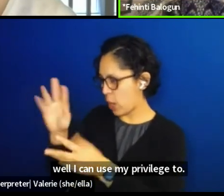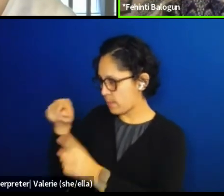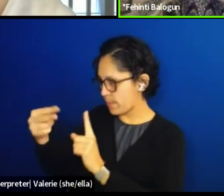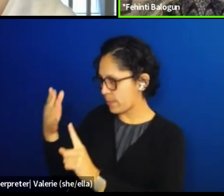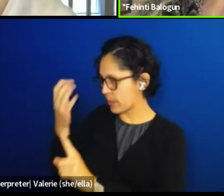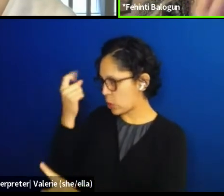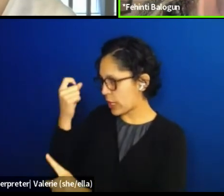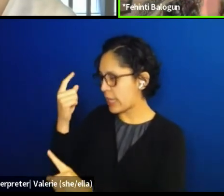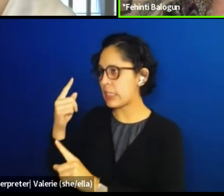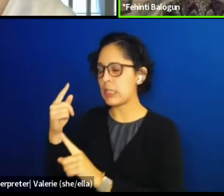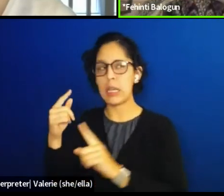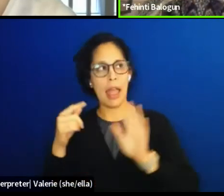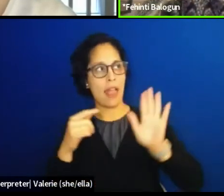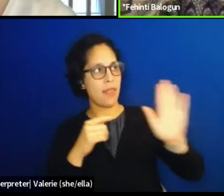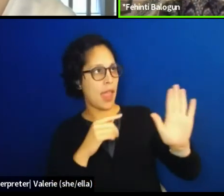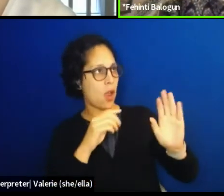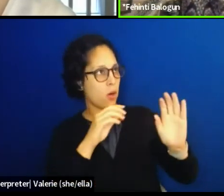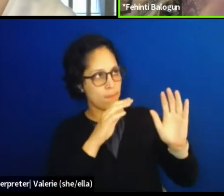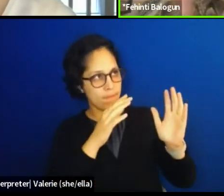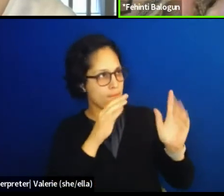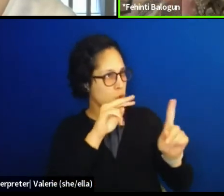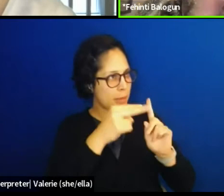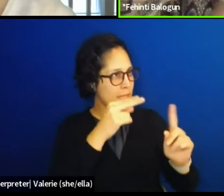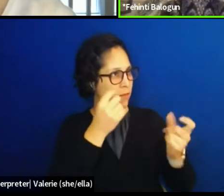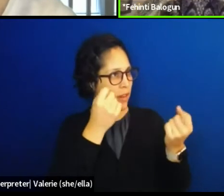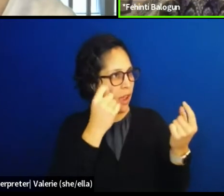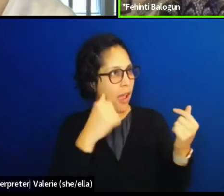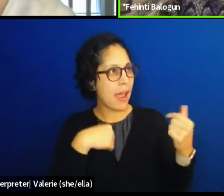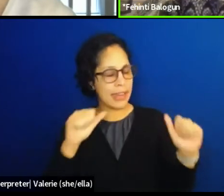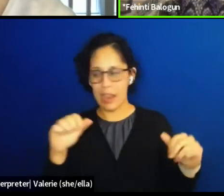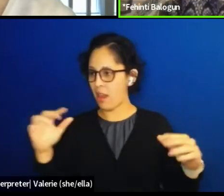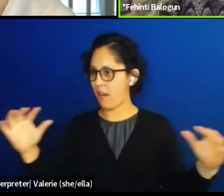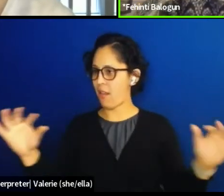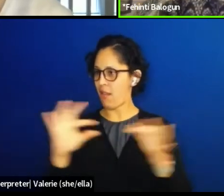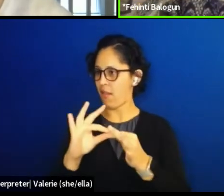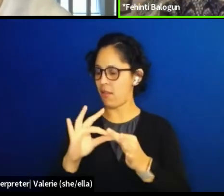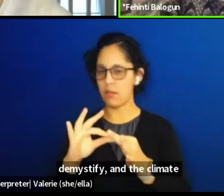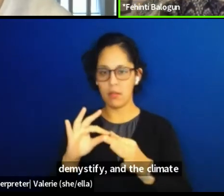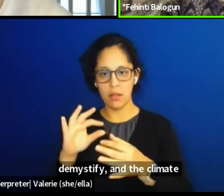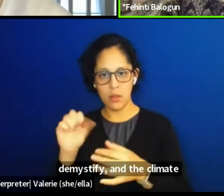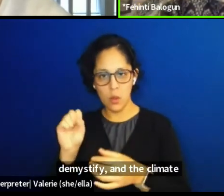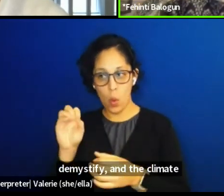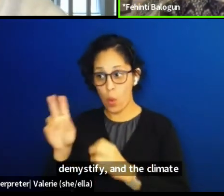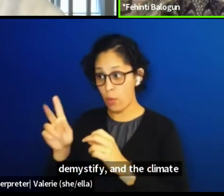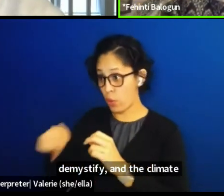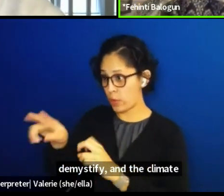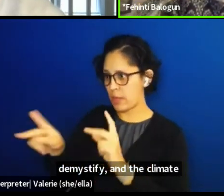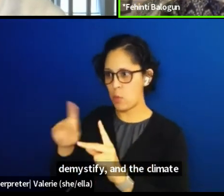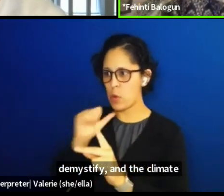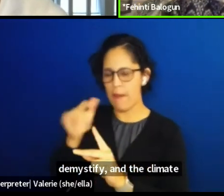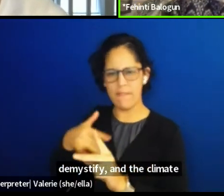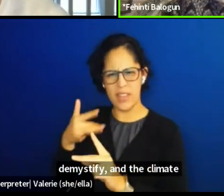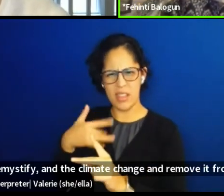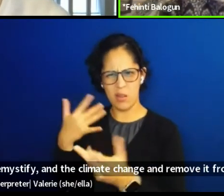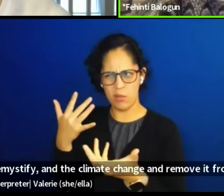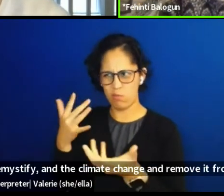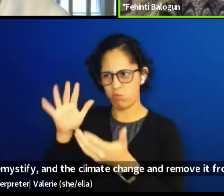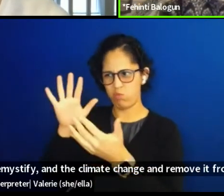and breaks all of this down to demystify climate change and remove it from its colonial perspective.